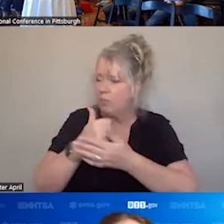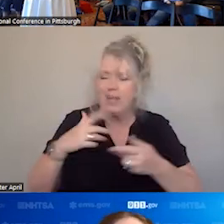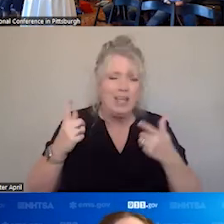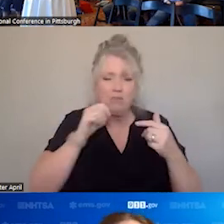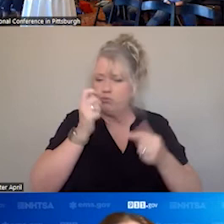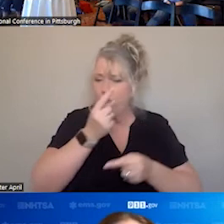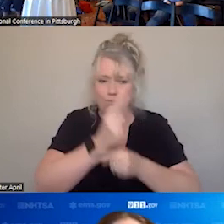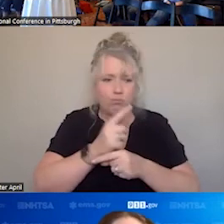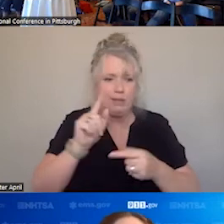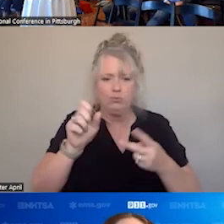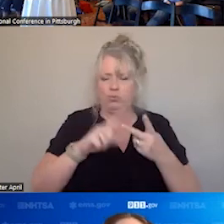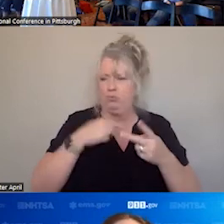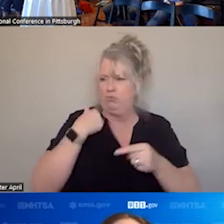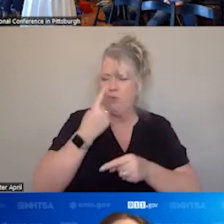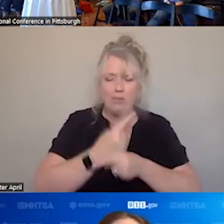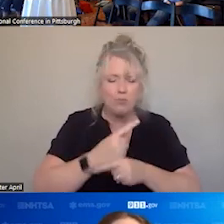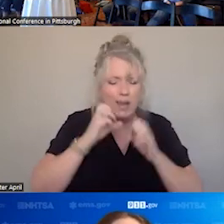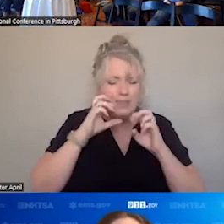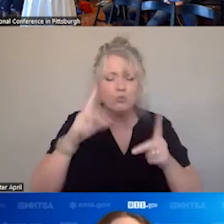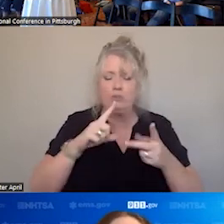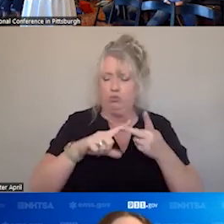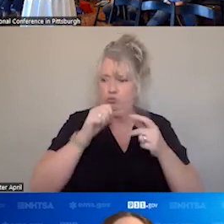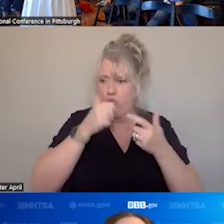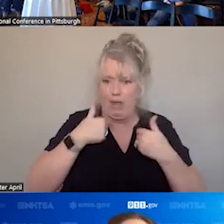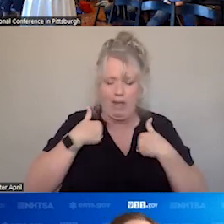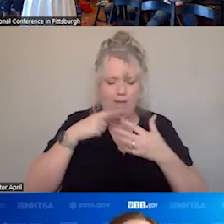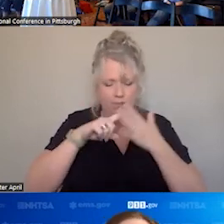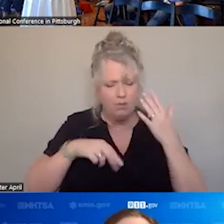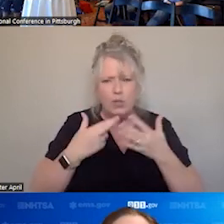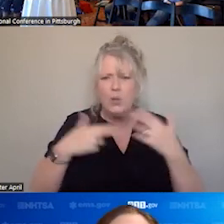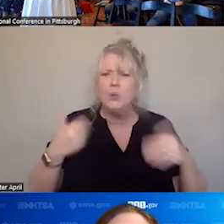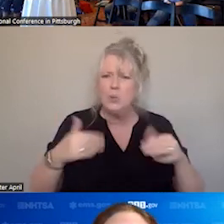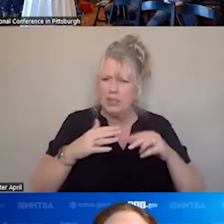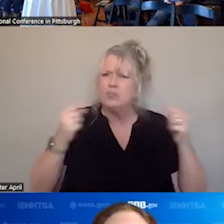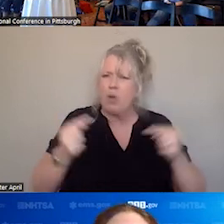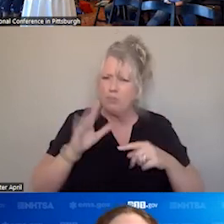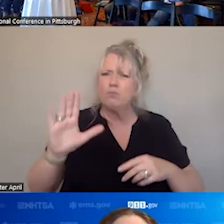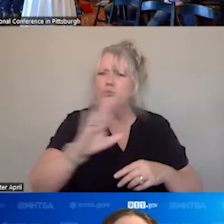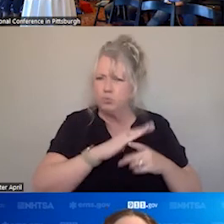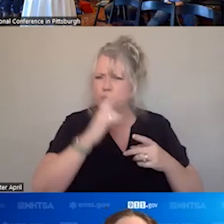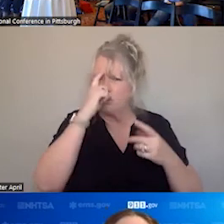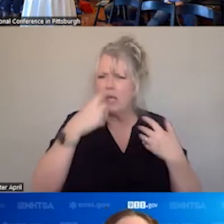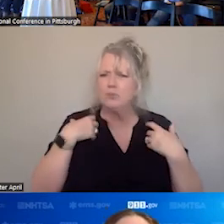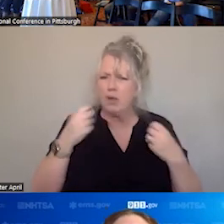DON'T HAVE RESOURCES IT IS HARMFUL TO YOUR MENTAL HEALTH IN YOUR JOB. YOU HAVE MORE